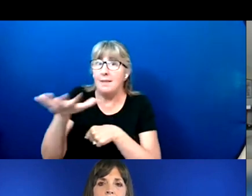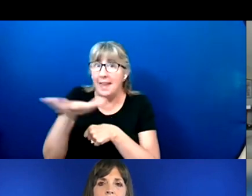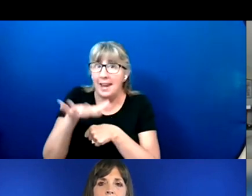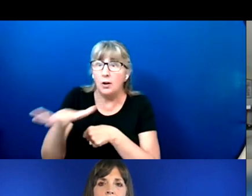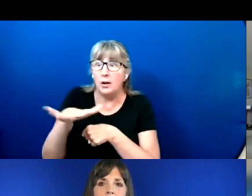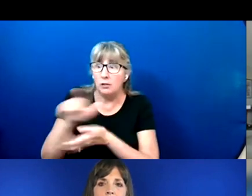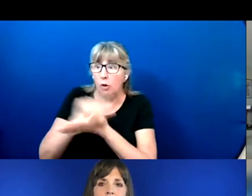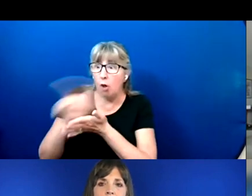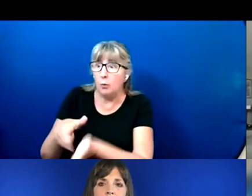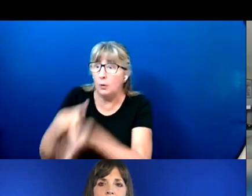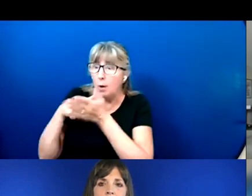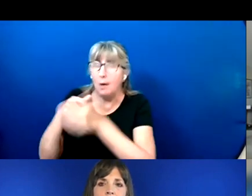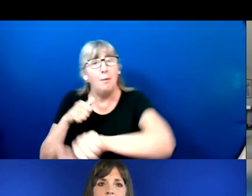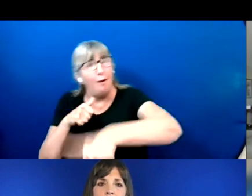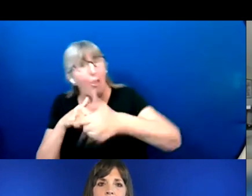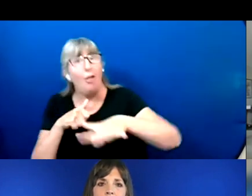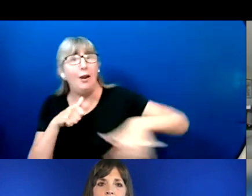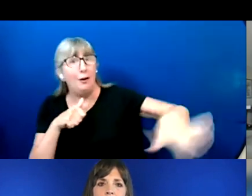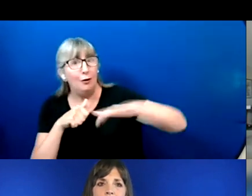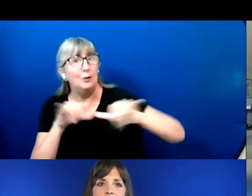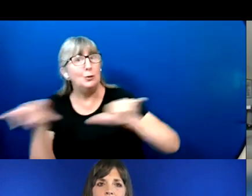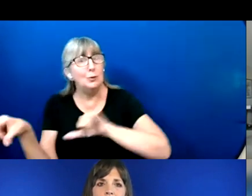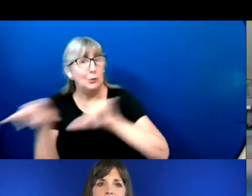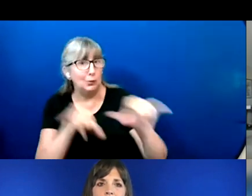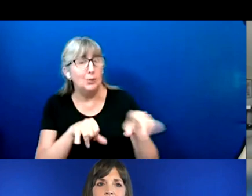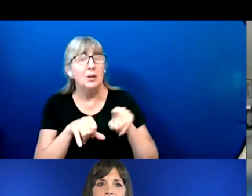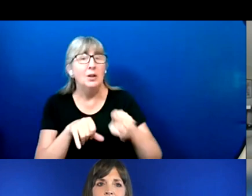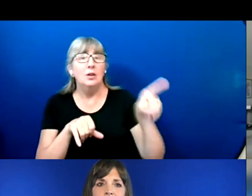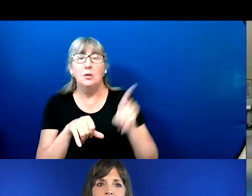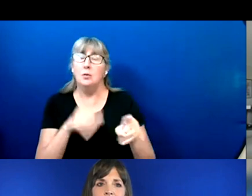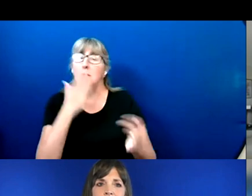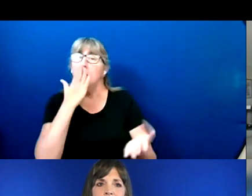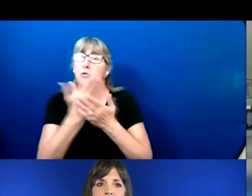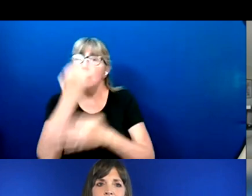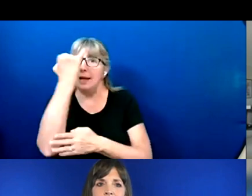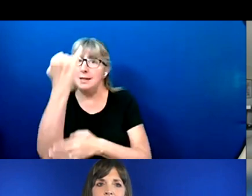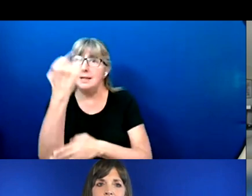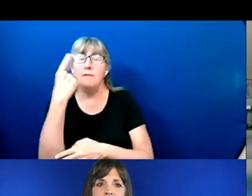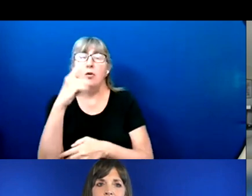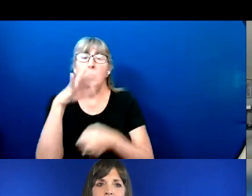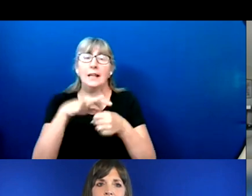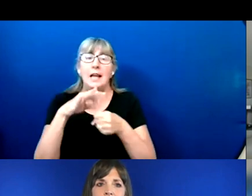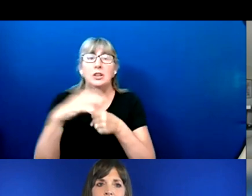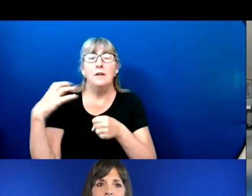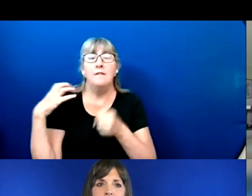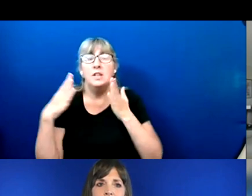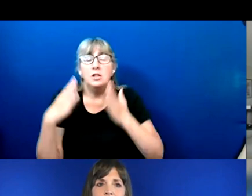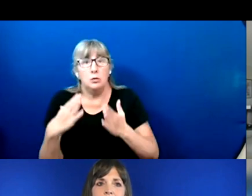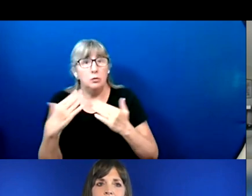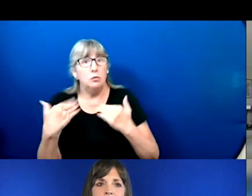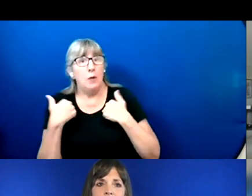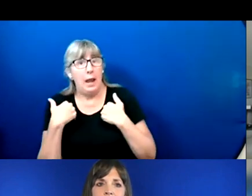that seems like it would be a very prudent idea for election officials to go out into